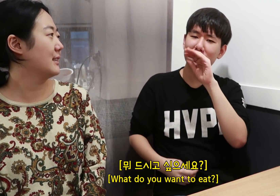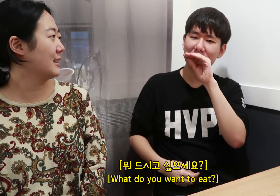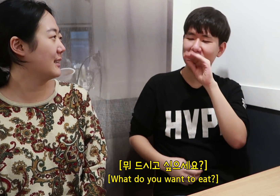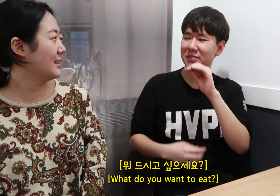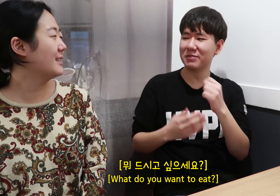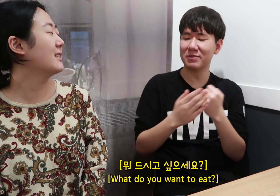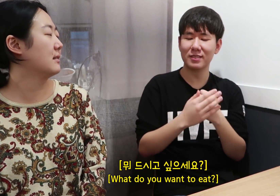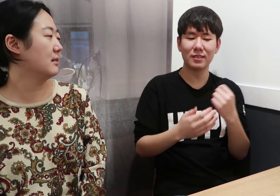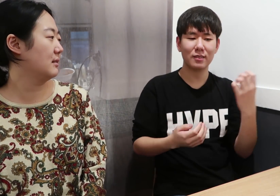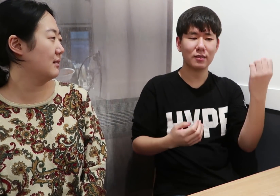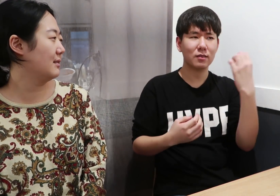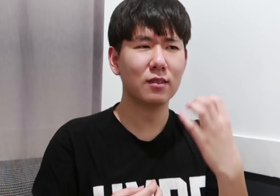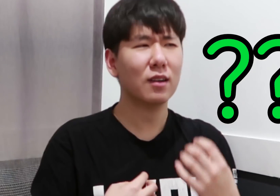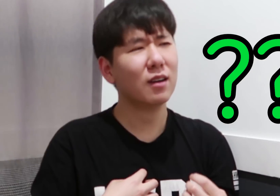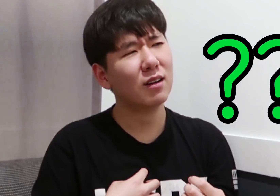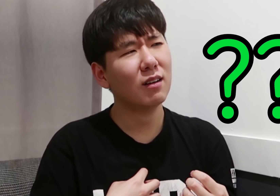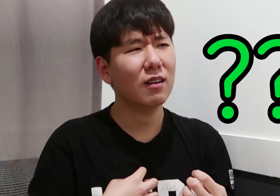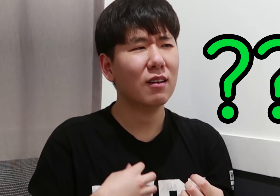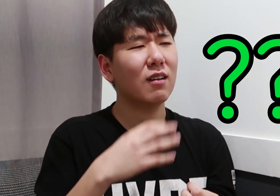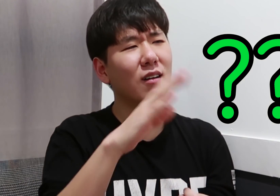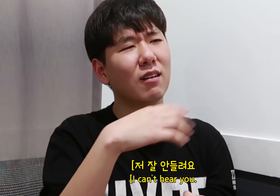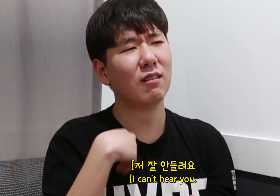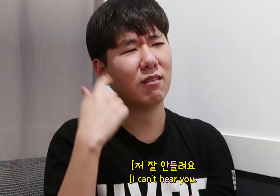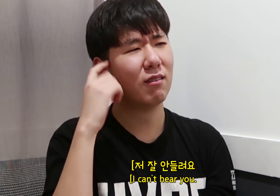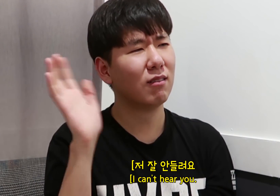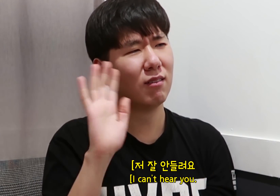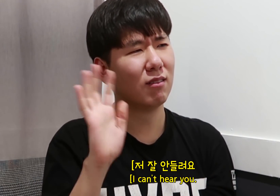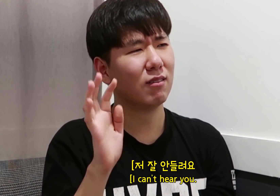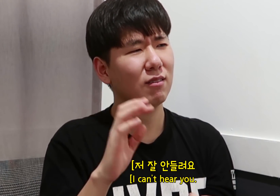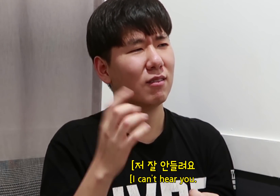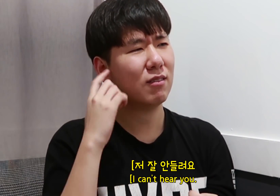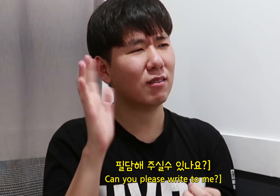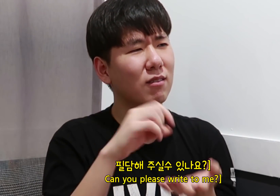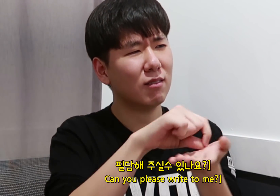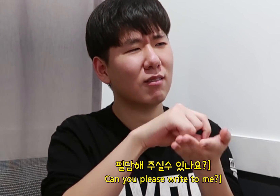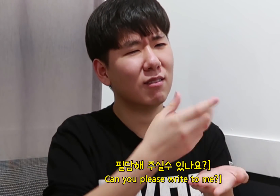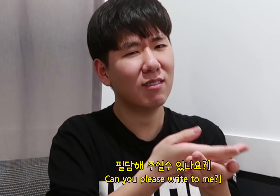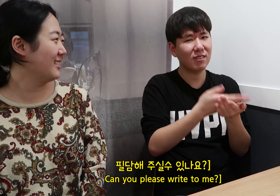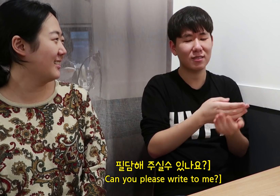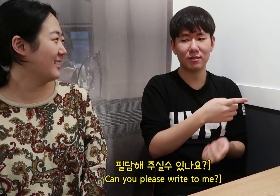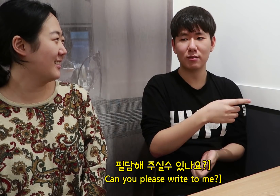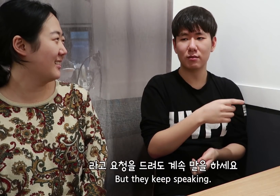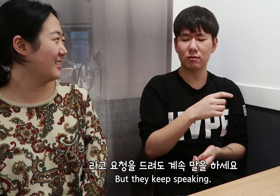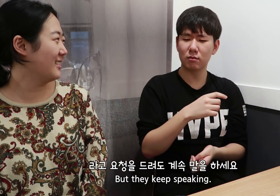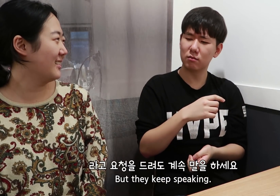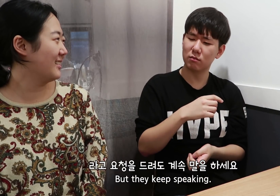[What do you want to eat?] [I can’t hear you. Can you please write to me?]